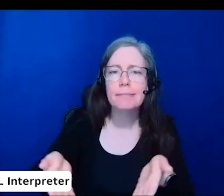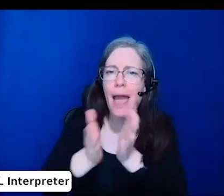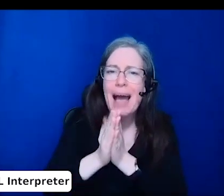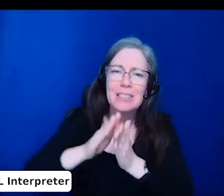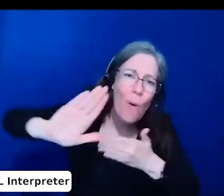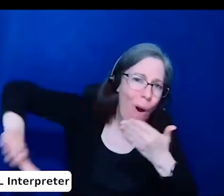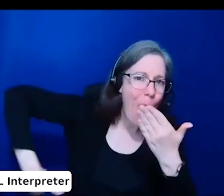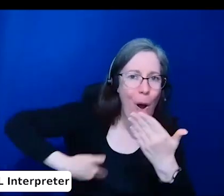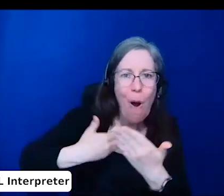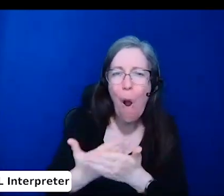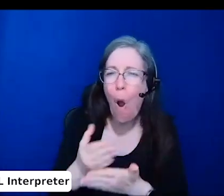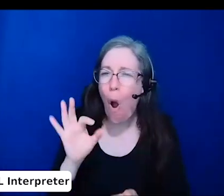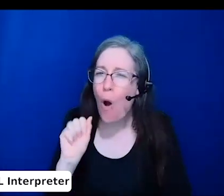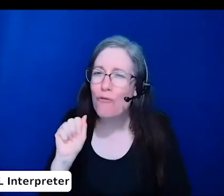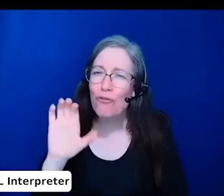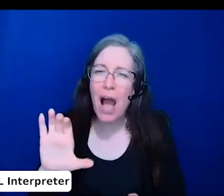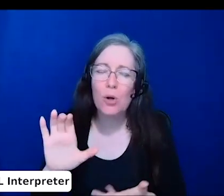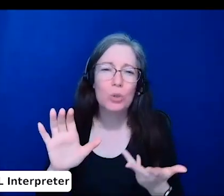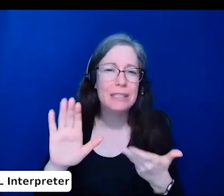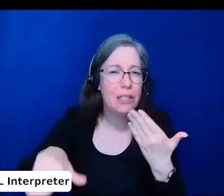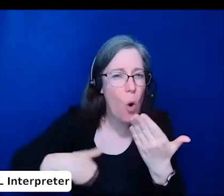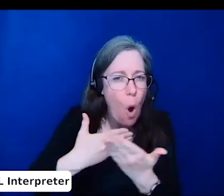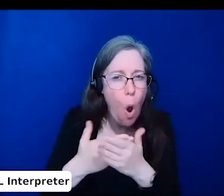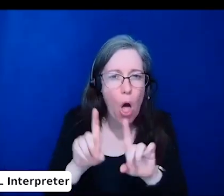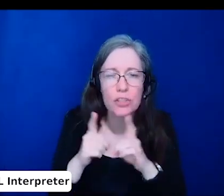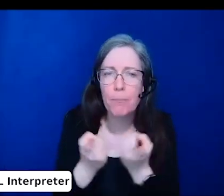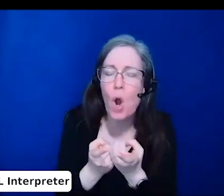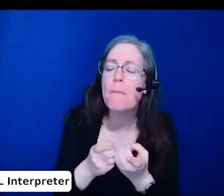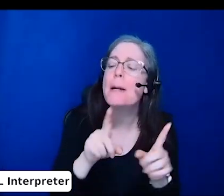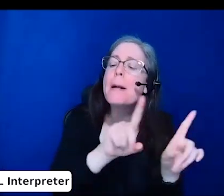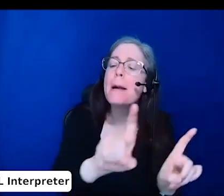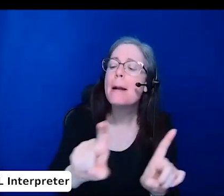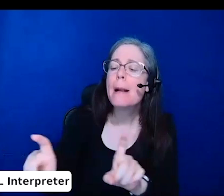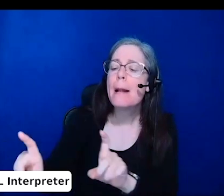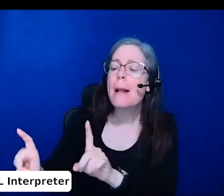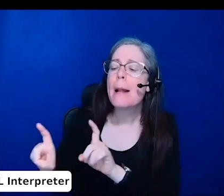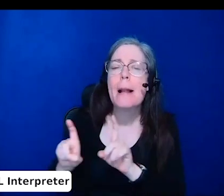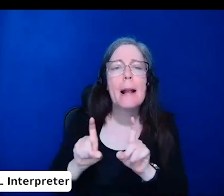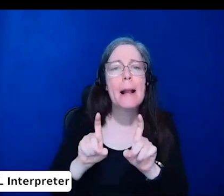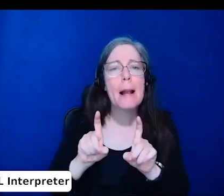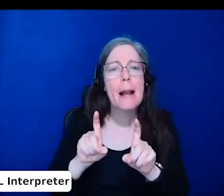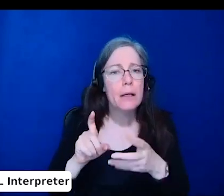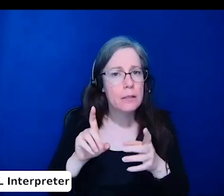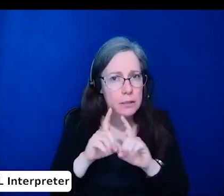as a whole could be made more accessible, and then share the results of that poll with interviewees.